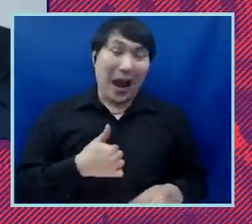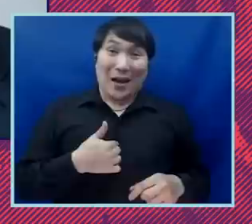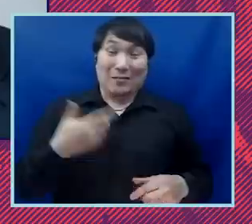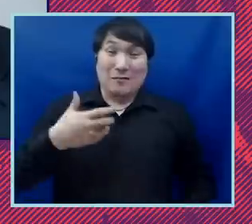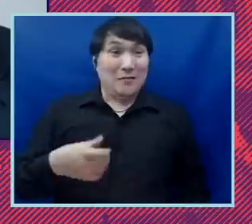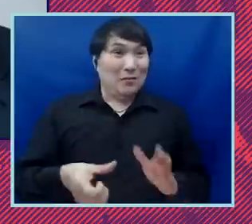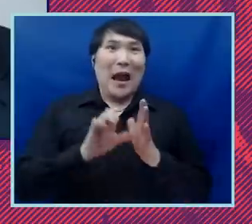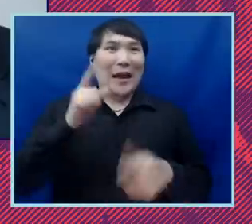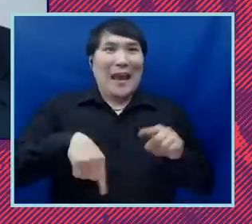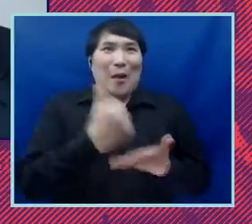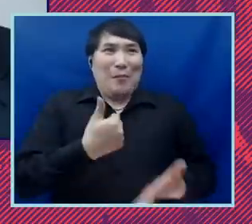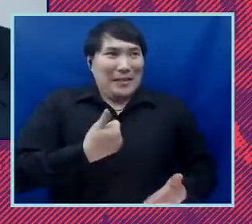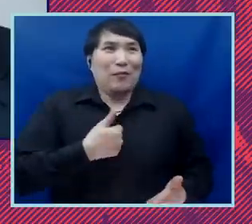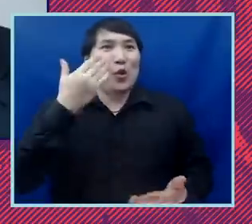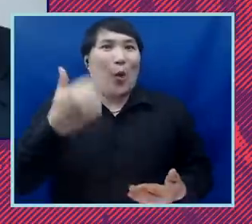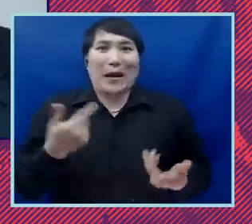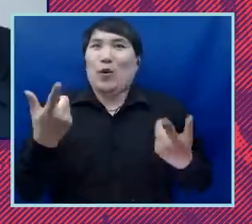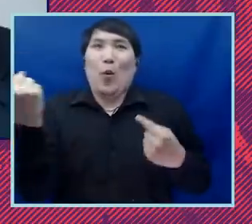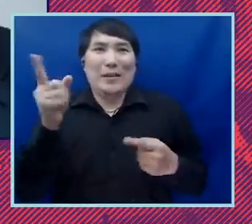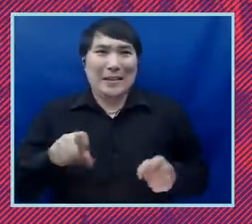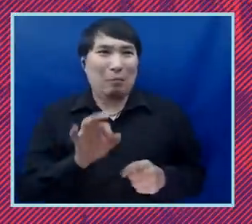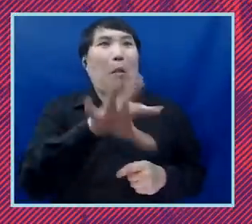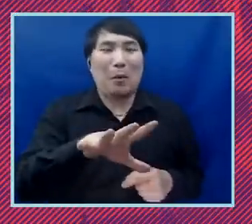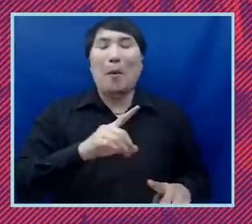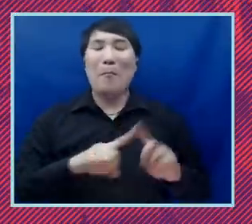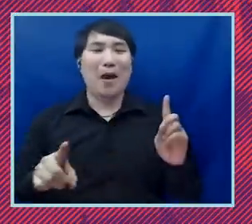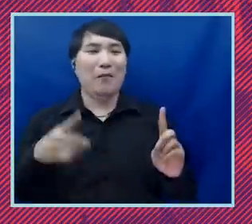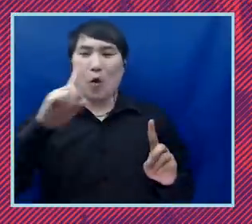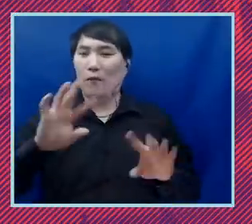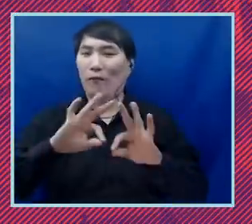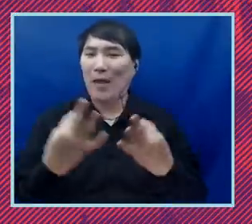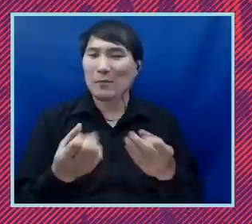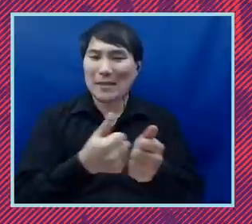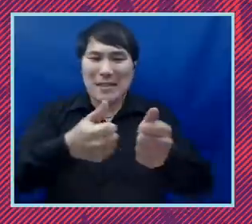can't help myself even as I try. But, you know, on family separation, I think President Biden and